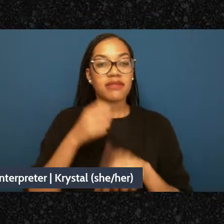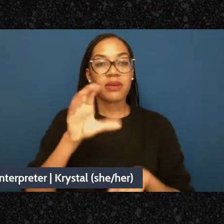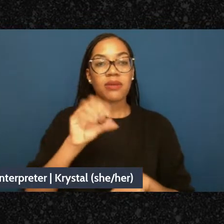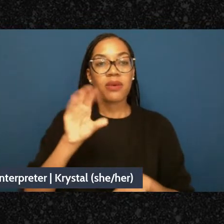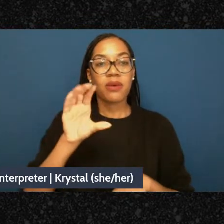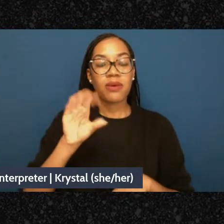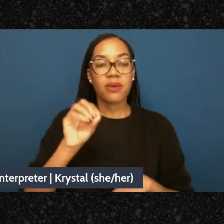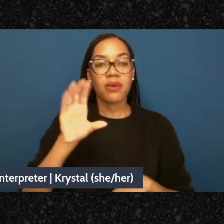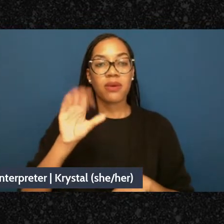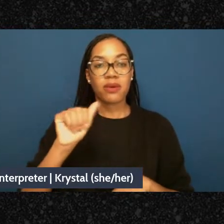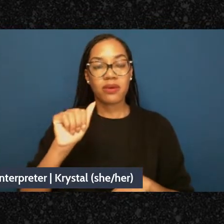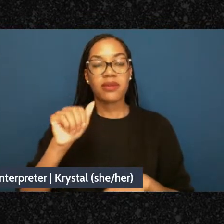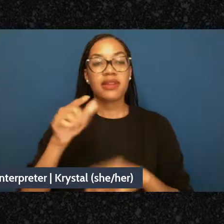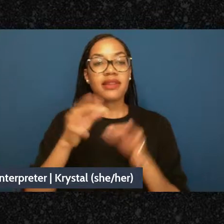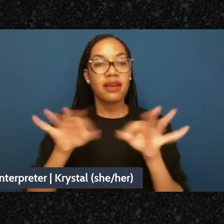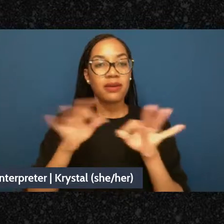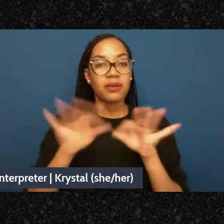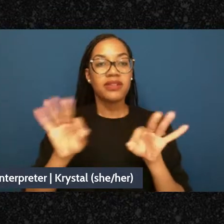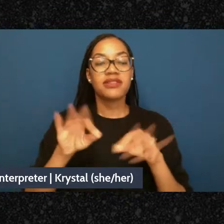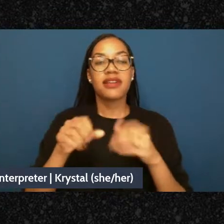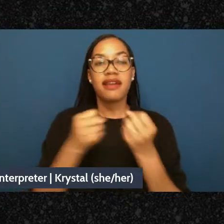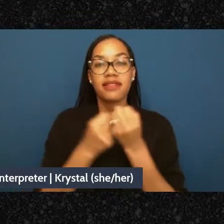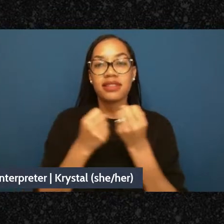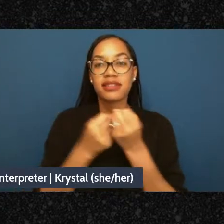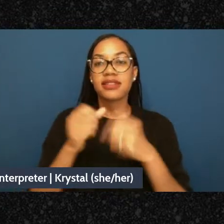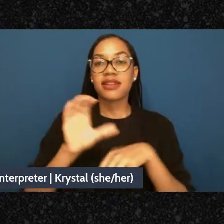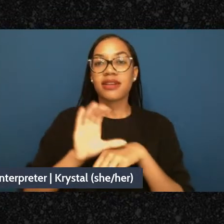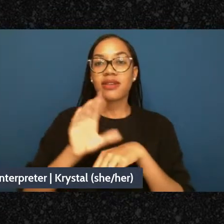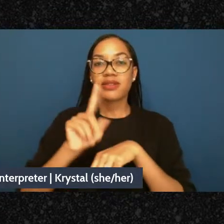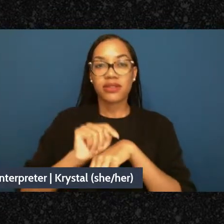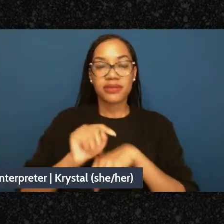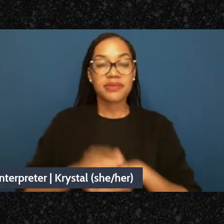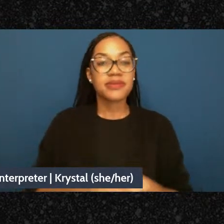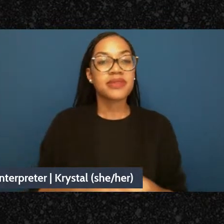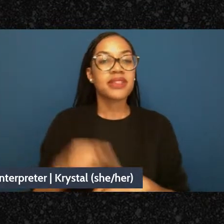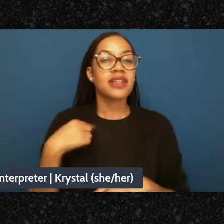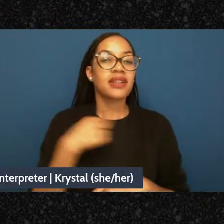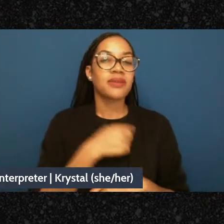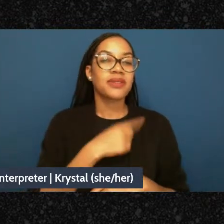Advocacy and Consulting. We're so grateful to you both for providing this essential service.